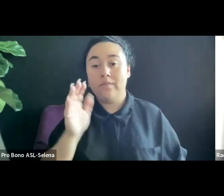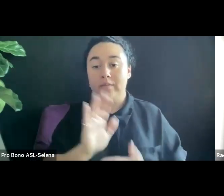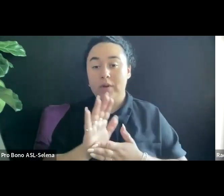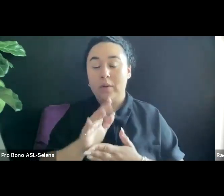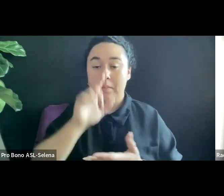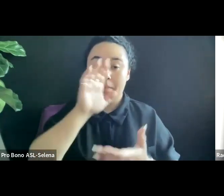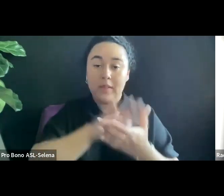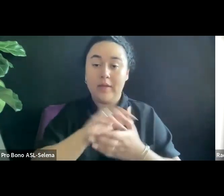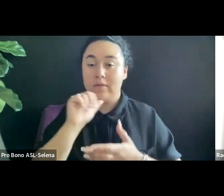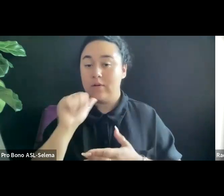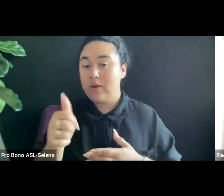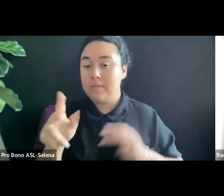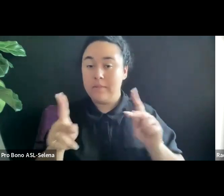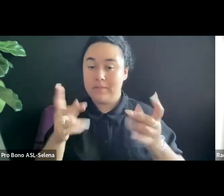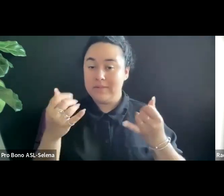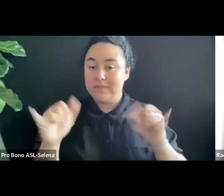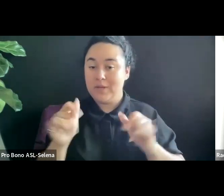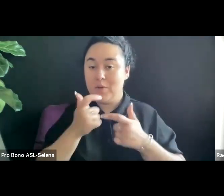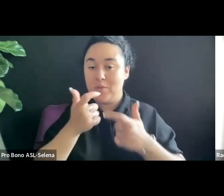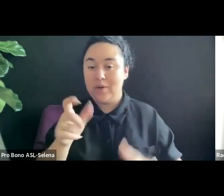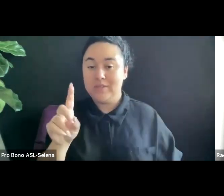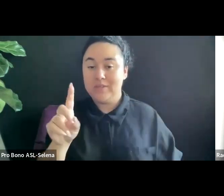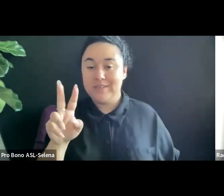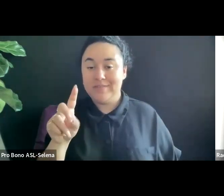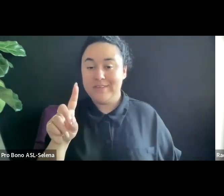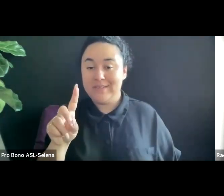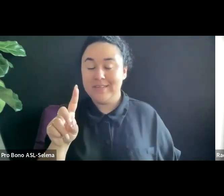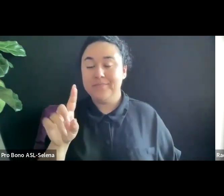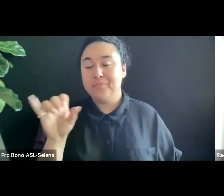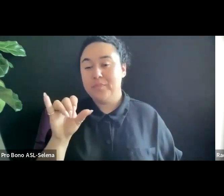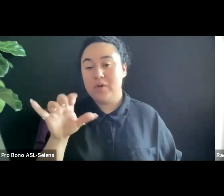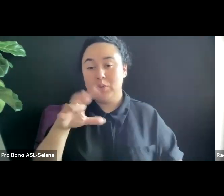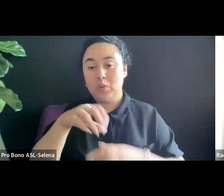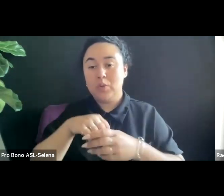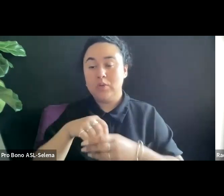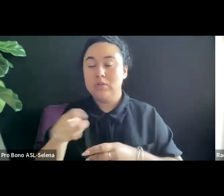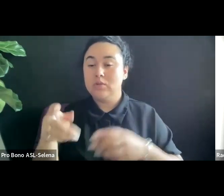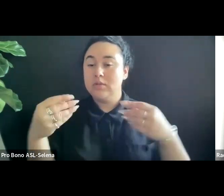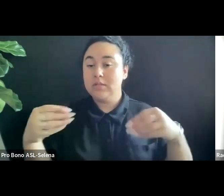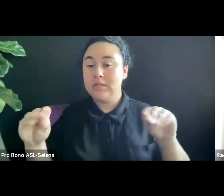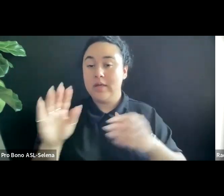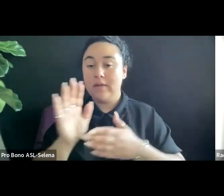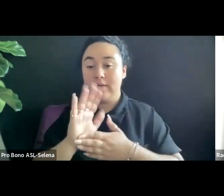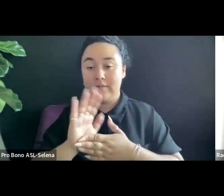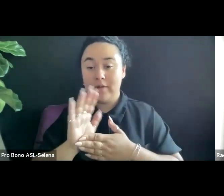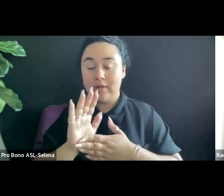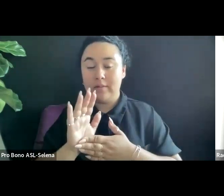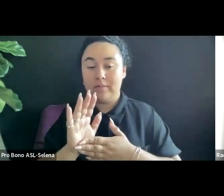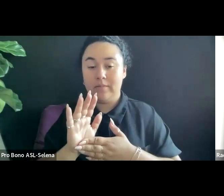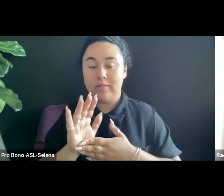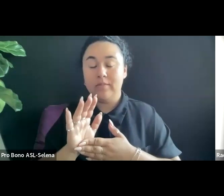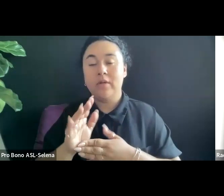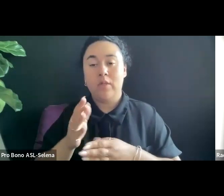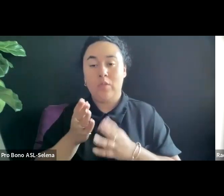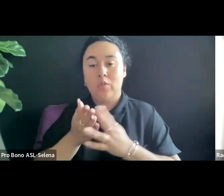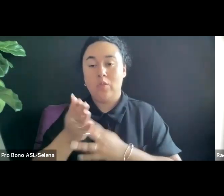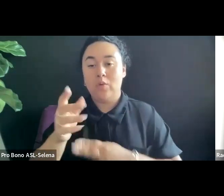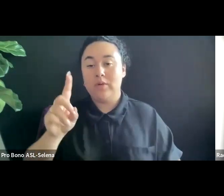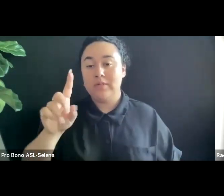BUT THIS ALSO INCLUDES WHEN YOU ARE SELLING YOUR FILM OFF OF DOWNLOADS OFF OF YOUR OWN WEBSITE AND